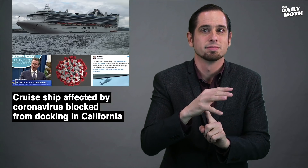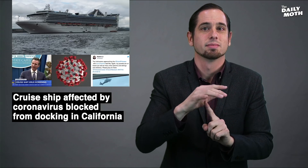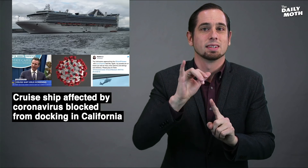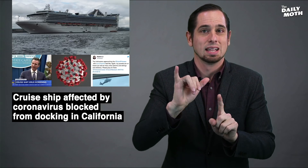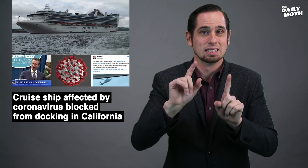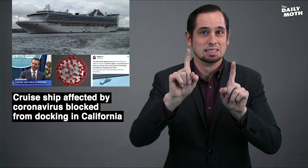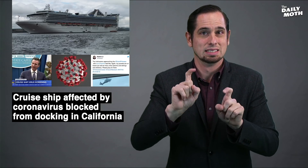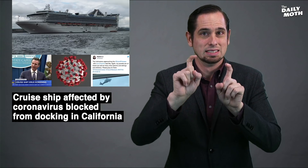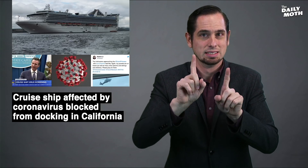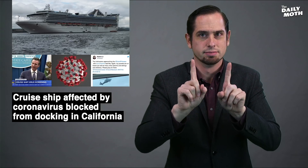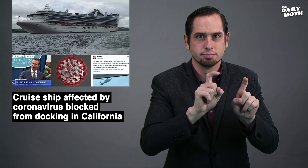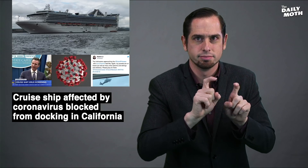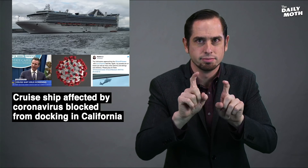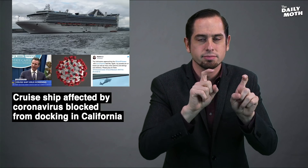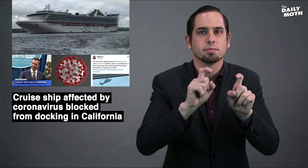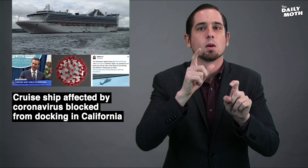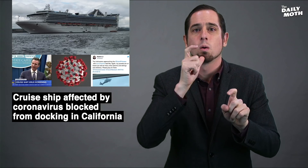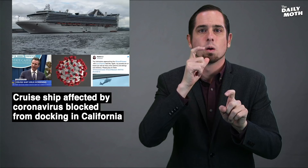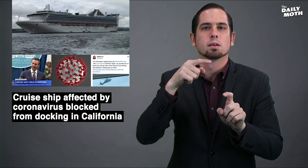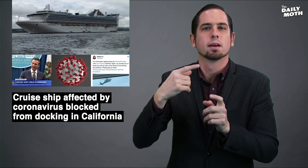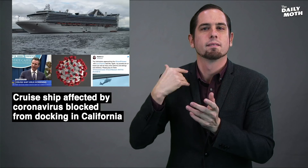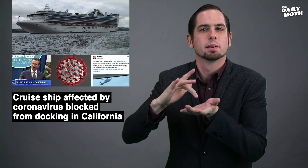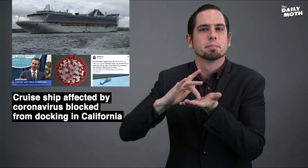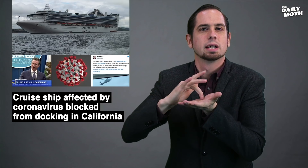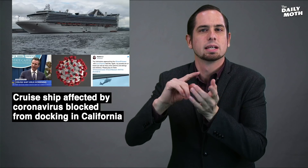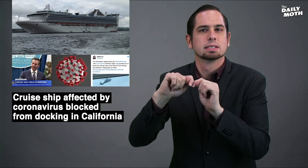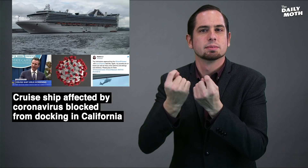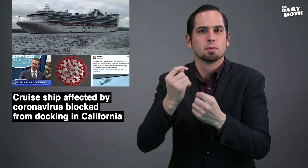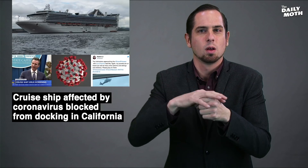The test kits were administered by a medical team on